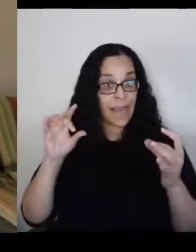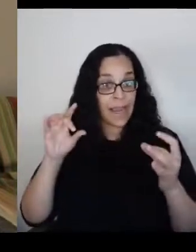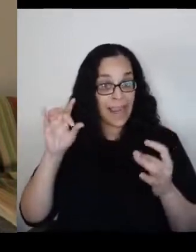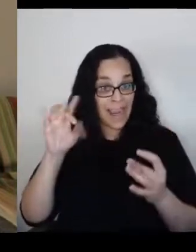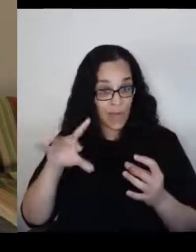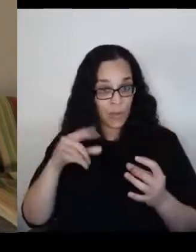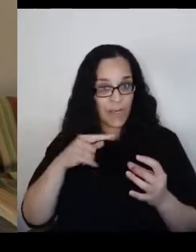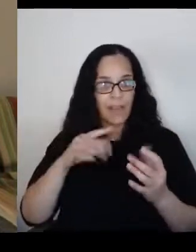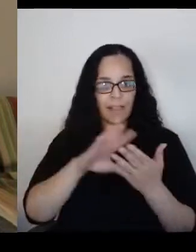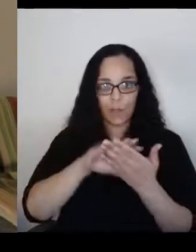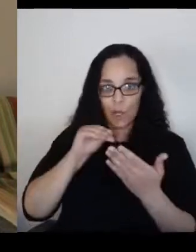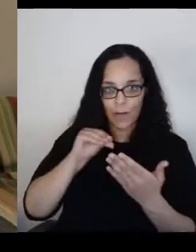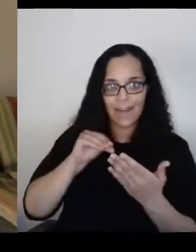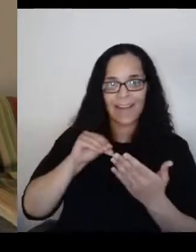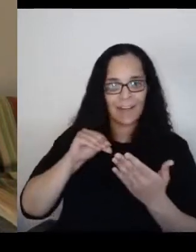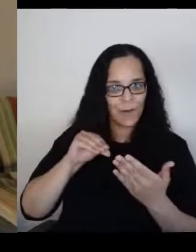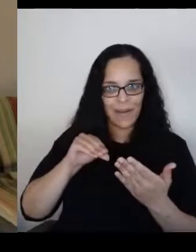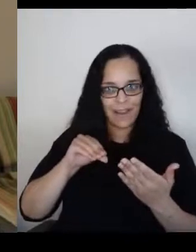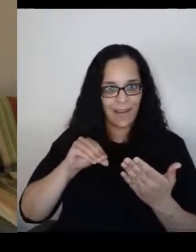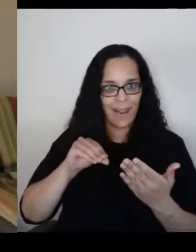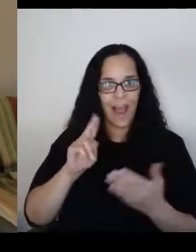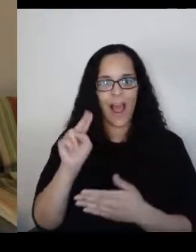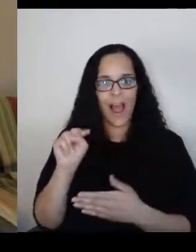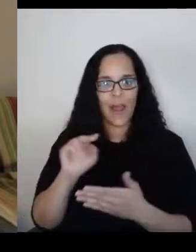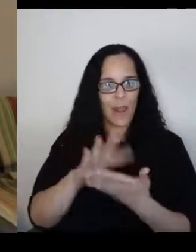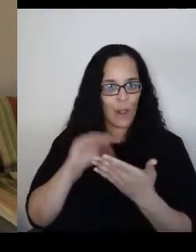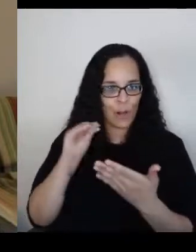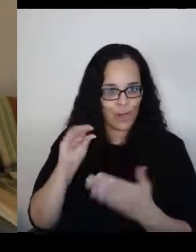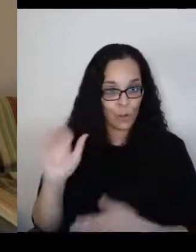So you have to start with education